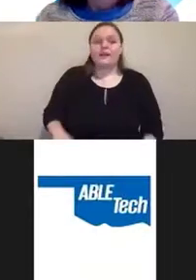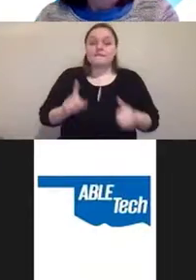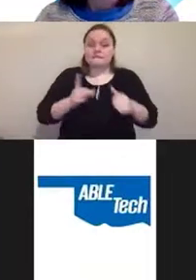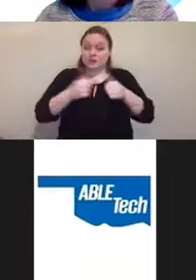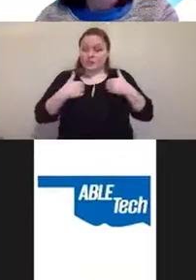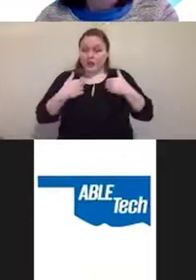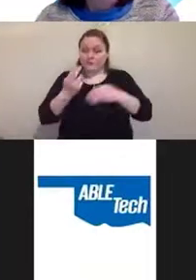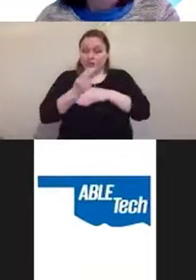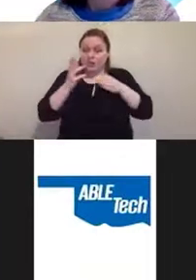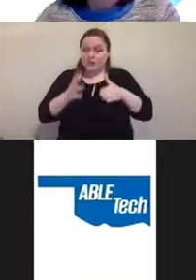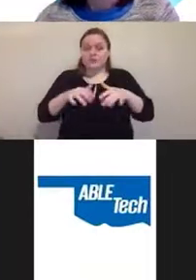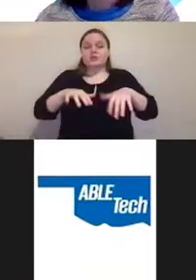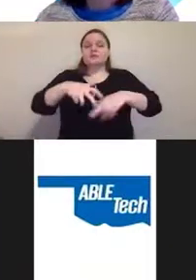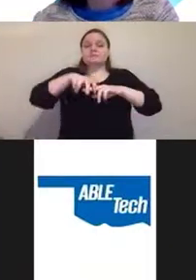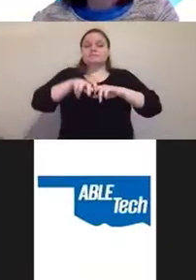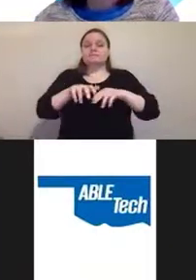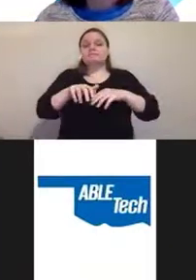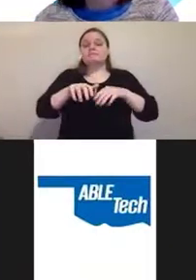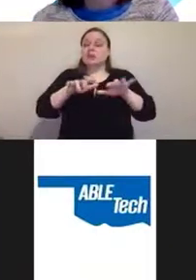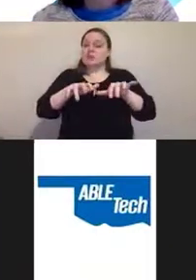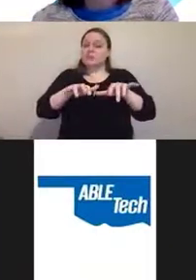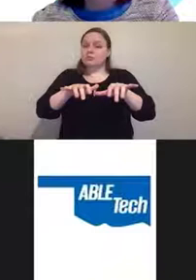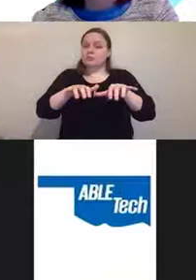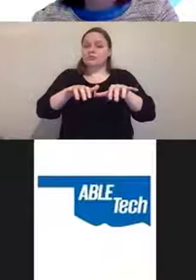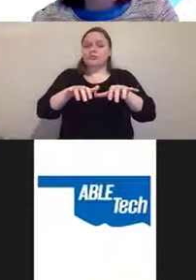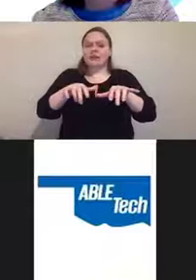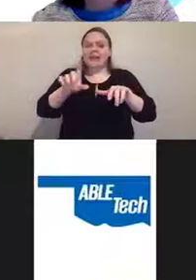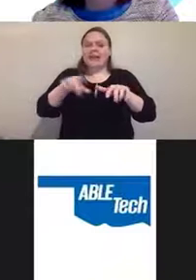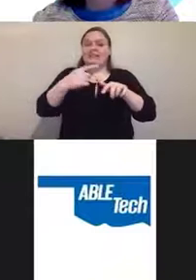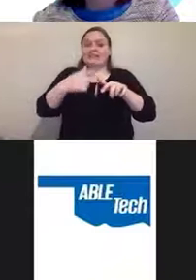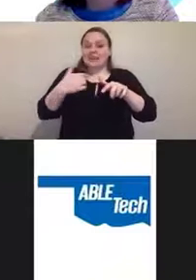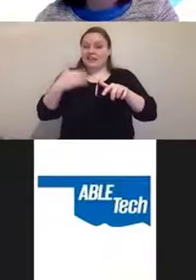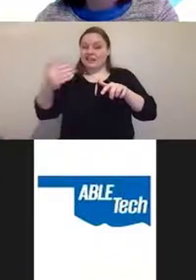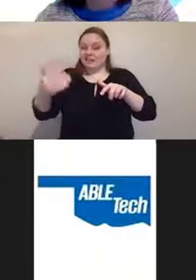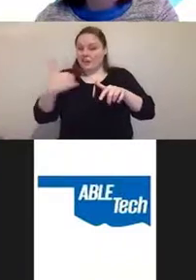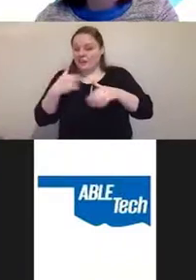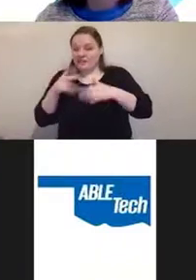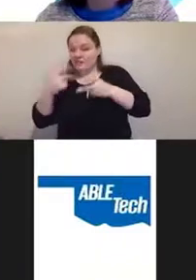then you have some form of assistive technology and it can be many